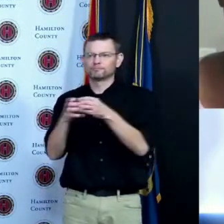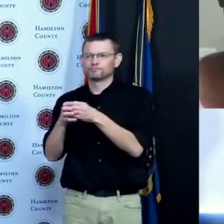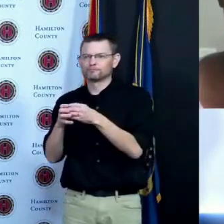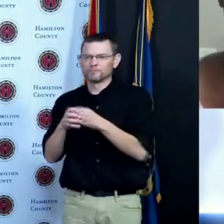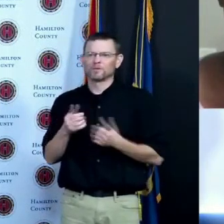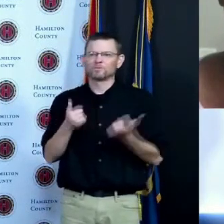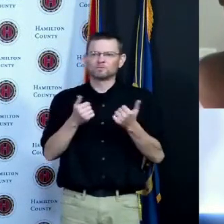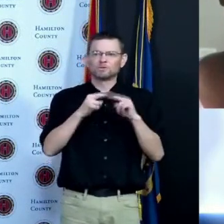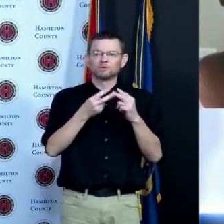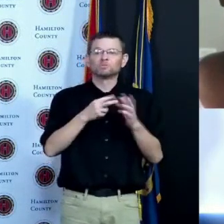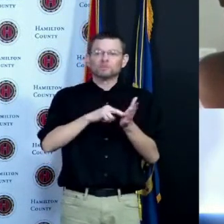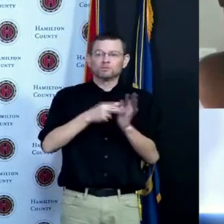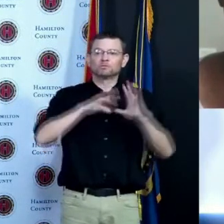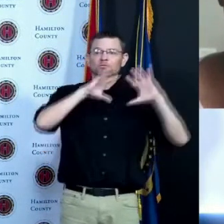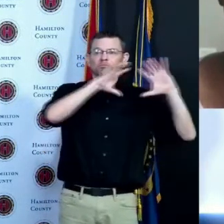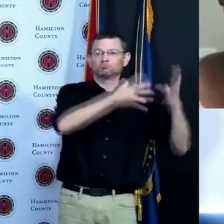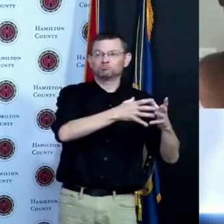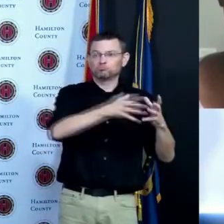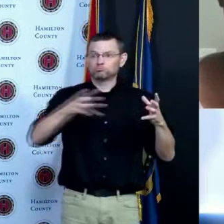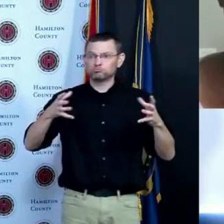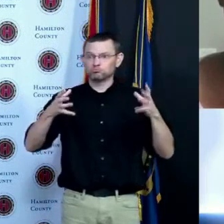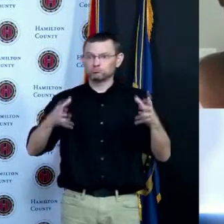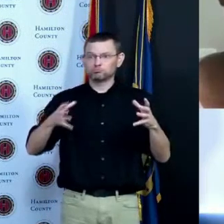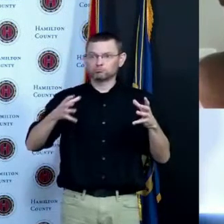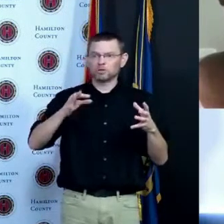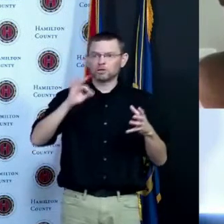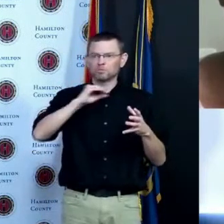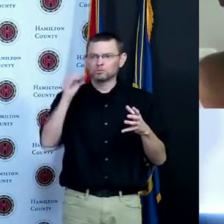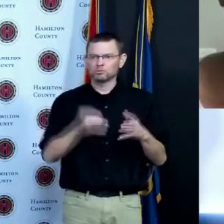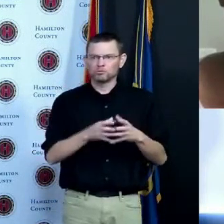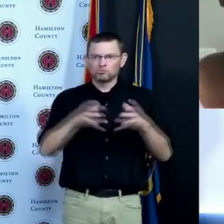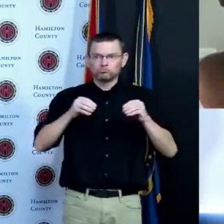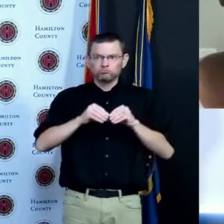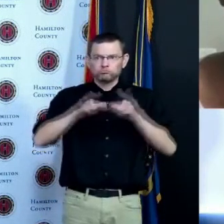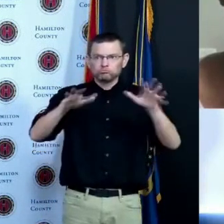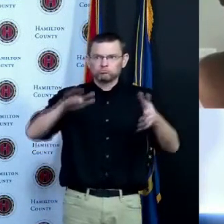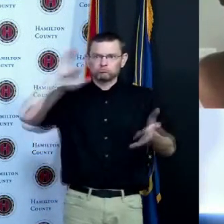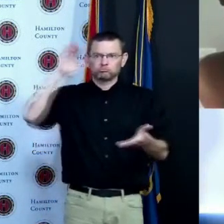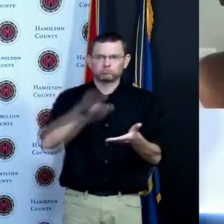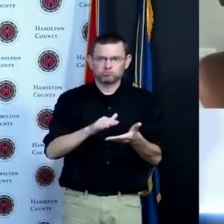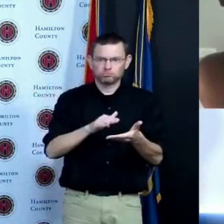and older we continue to do vaccination work for those that are 16 and older in school environments